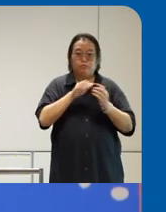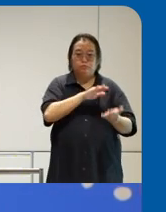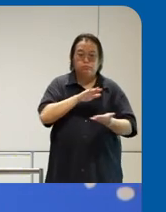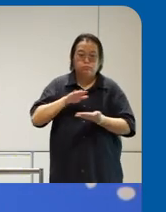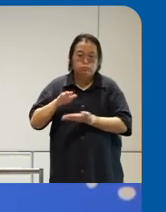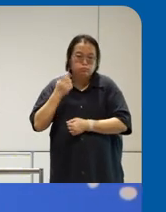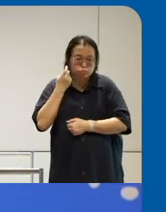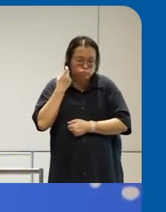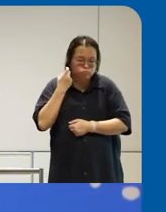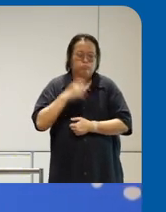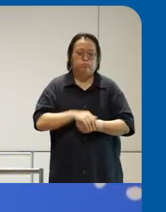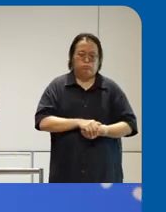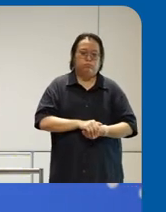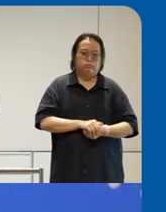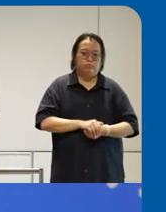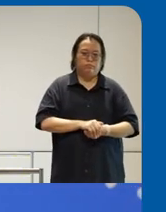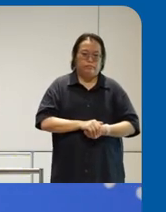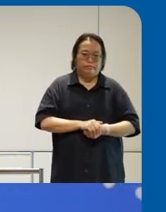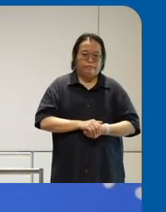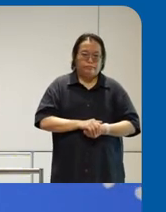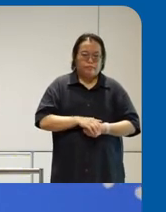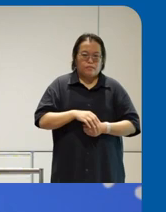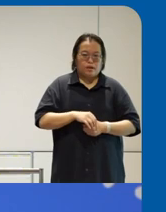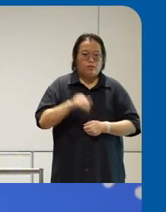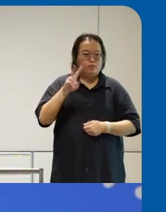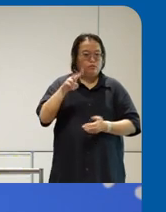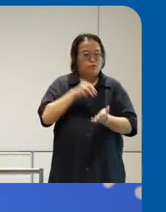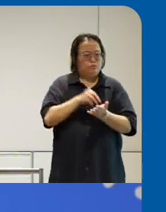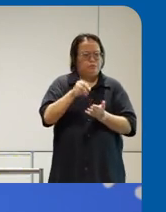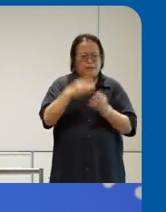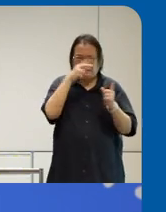think what we really did was just to we haven't reached 2 million views yet maybe I should start